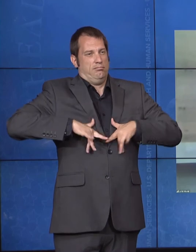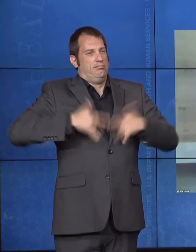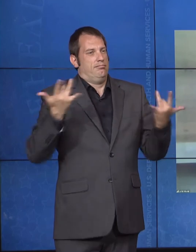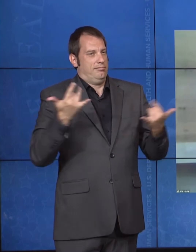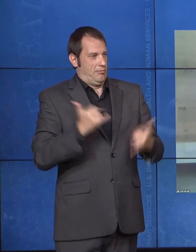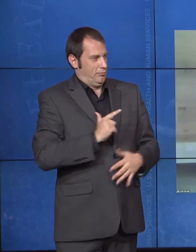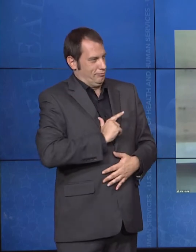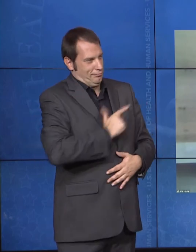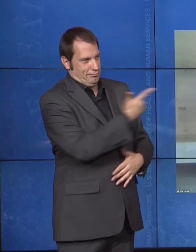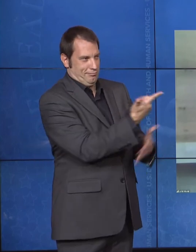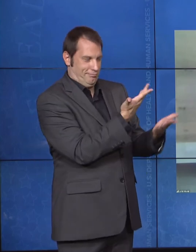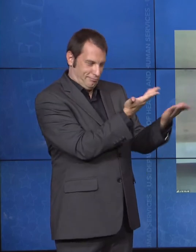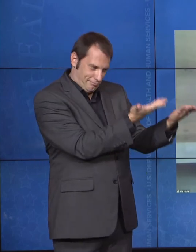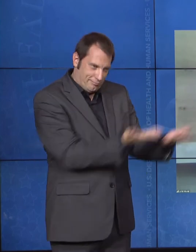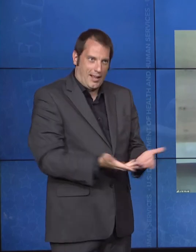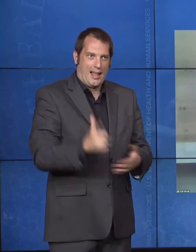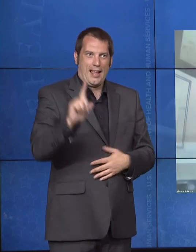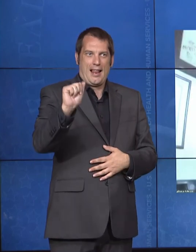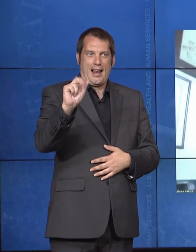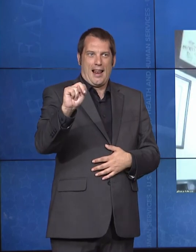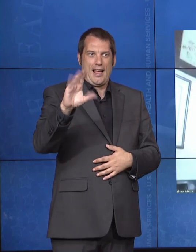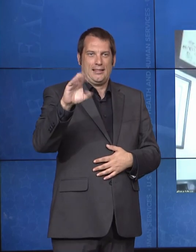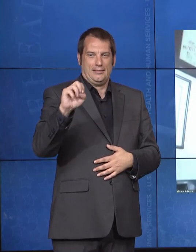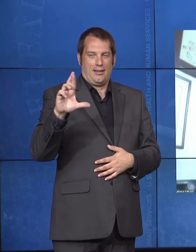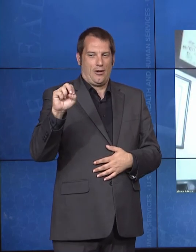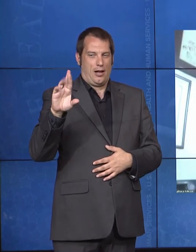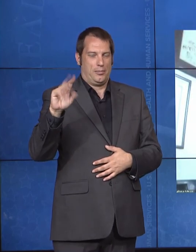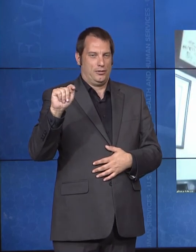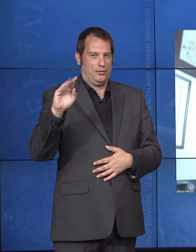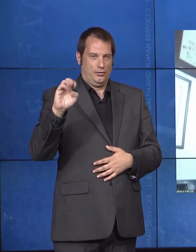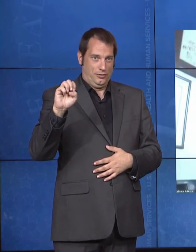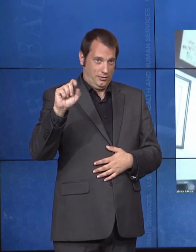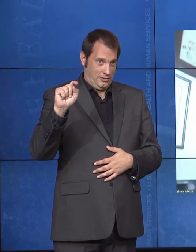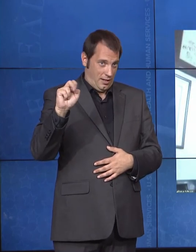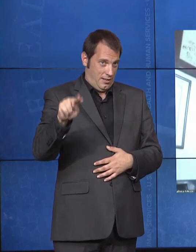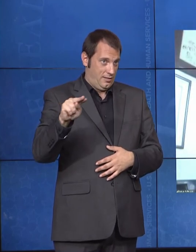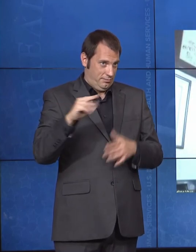Lance Robertson: Thank you, Julie. So well stated. I thought that was, again, just a